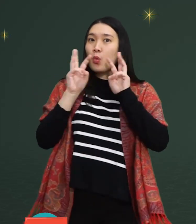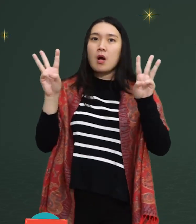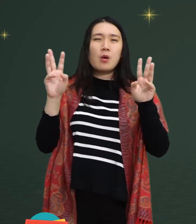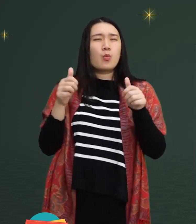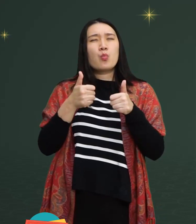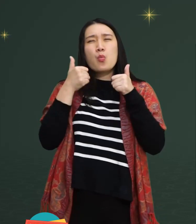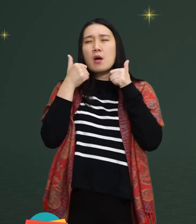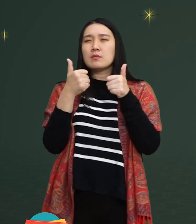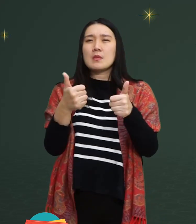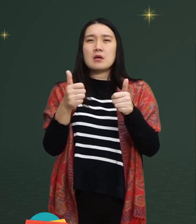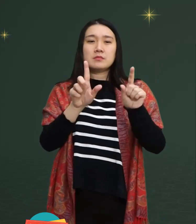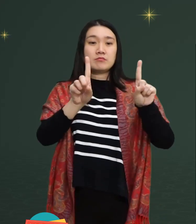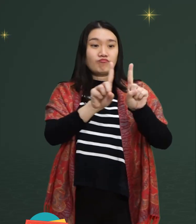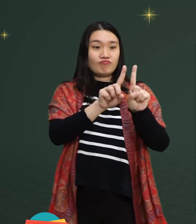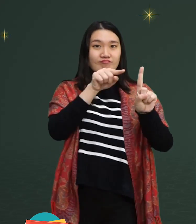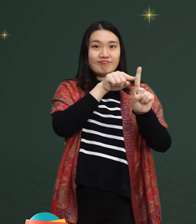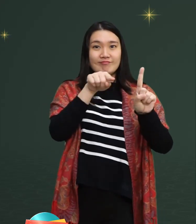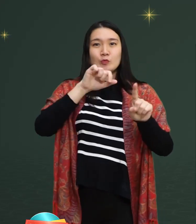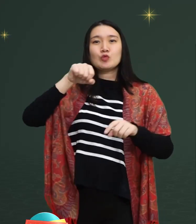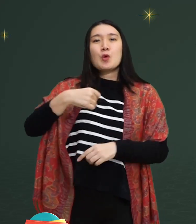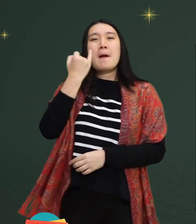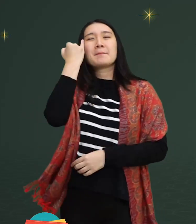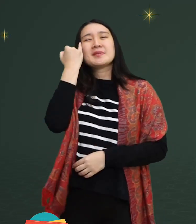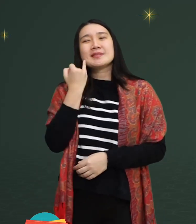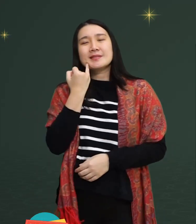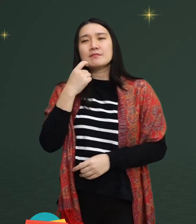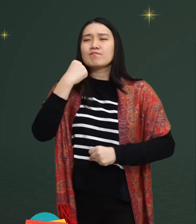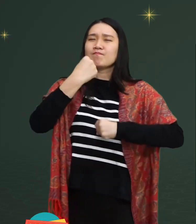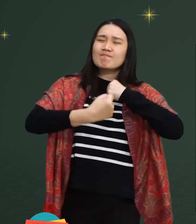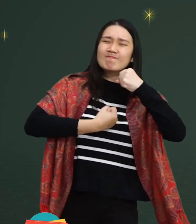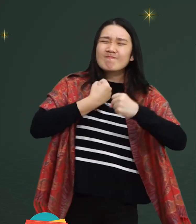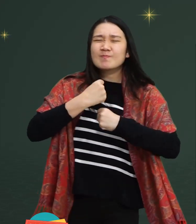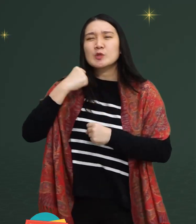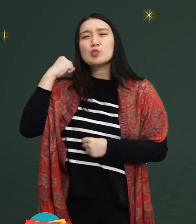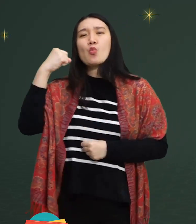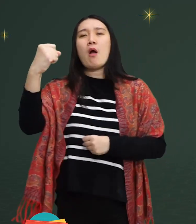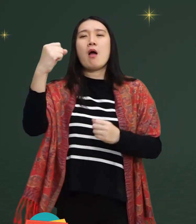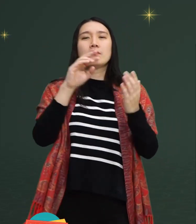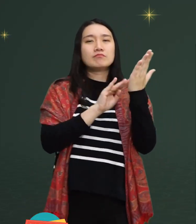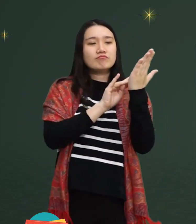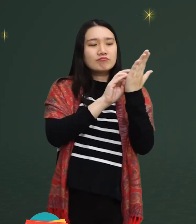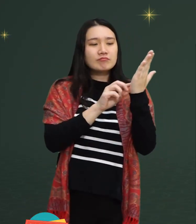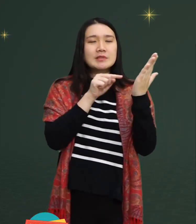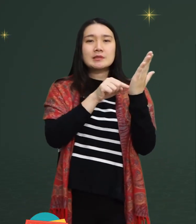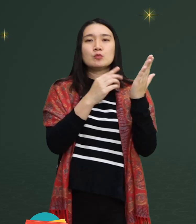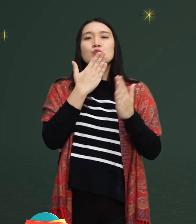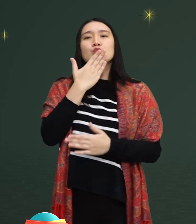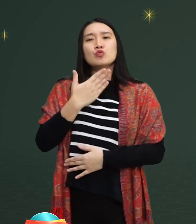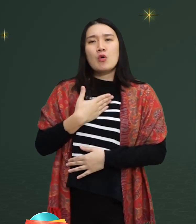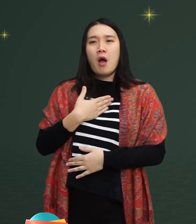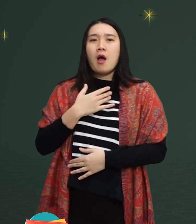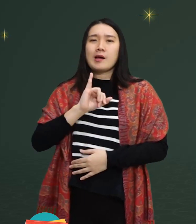Wow, that's amazing, husband and wife it fights for Braille,